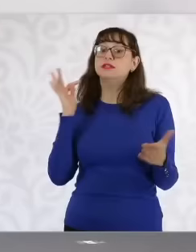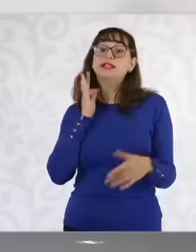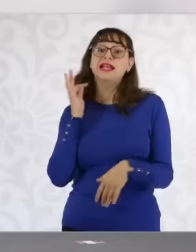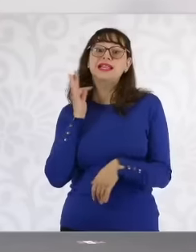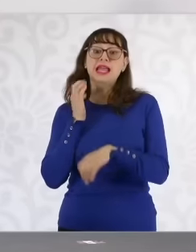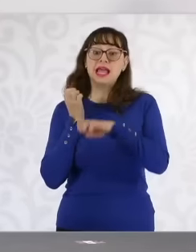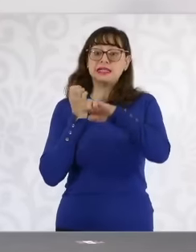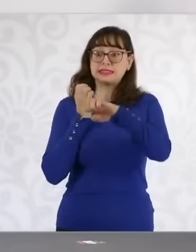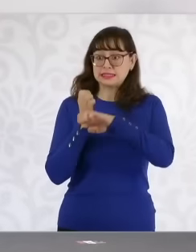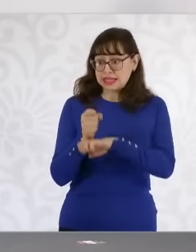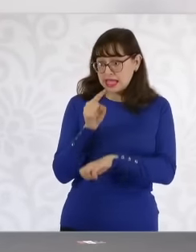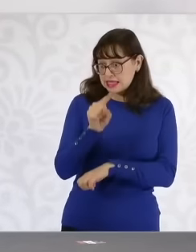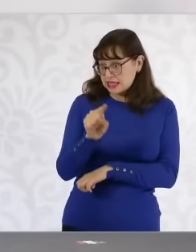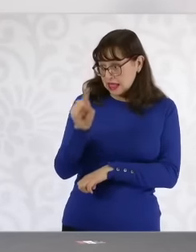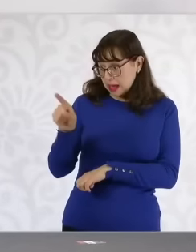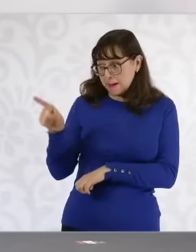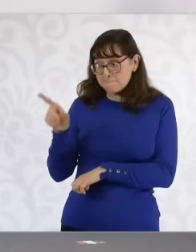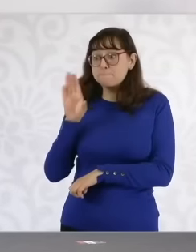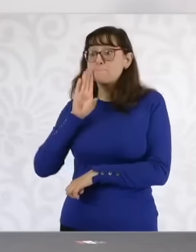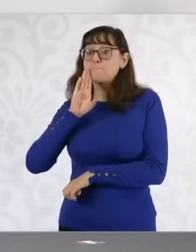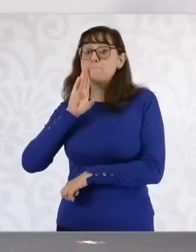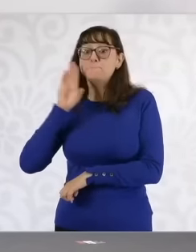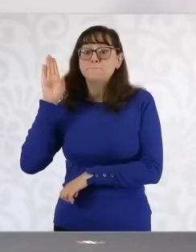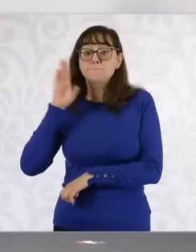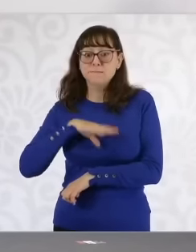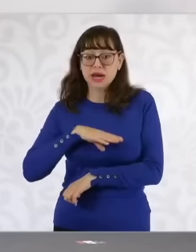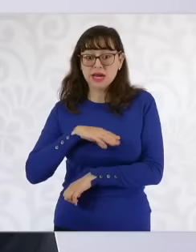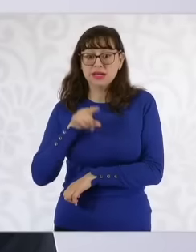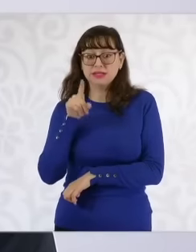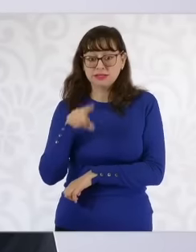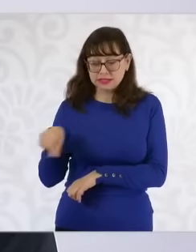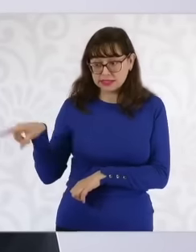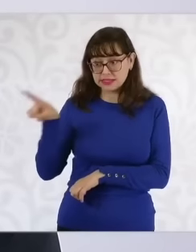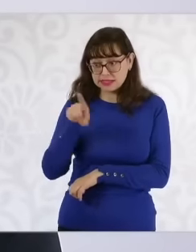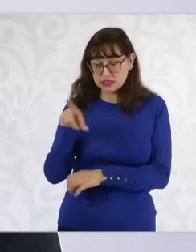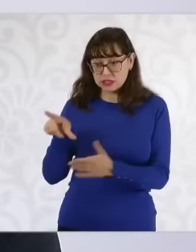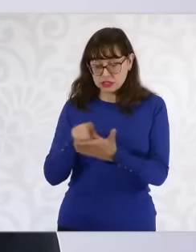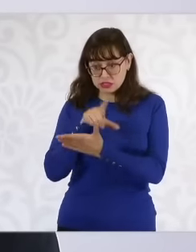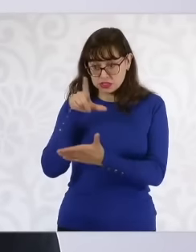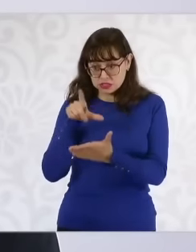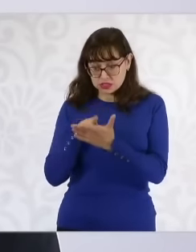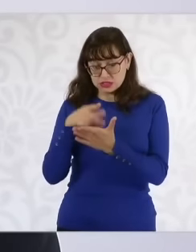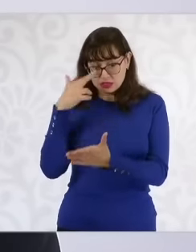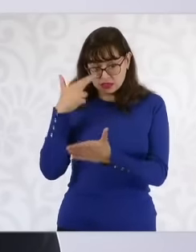who were intervening in an action that was carried out in a gas station, you remember